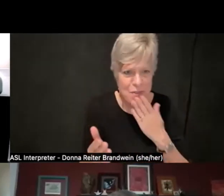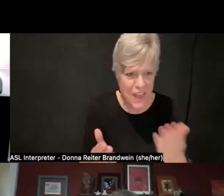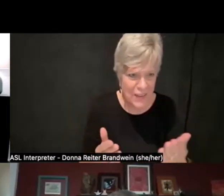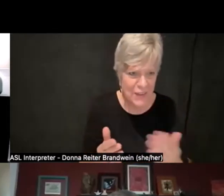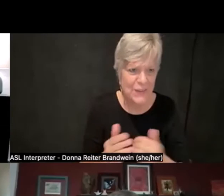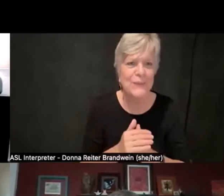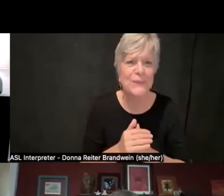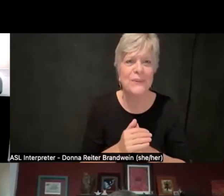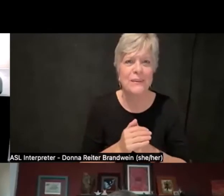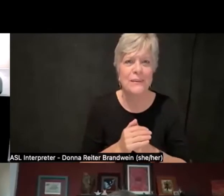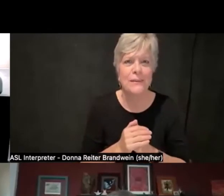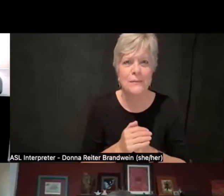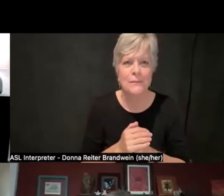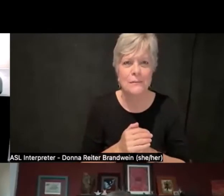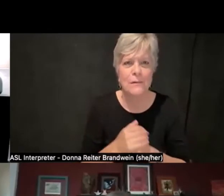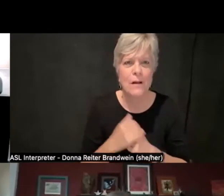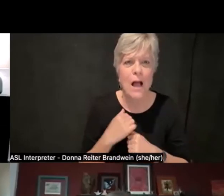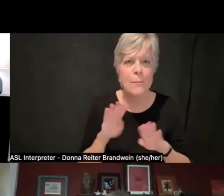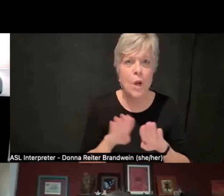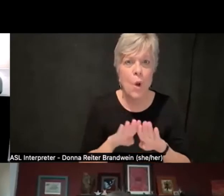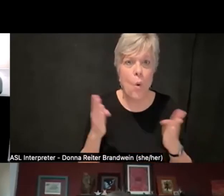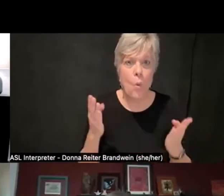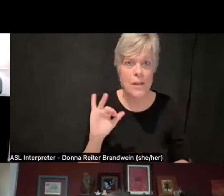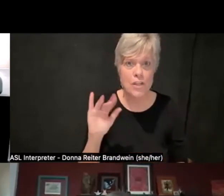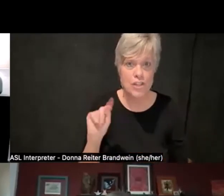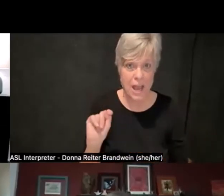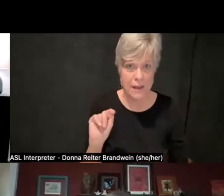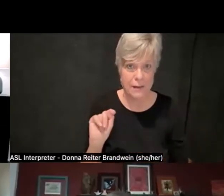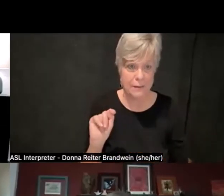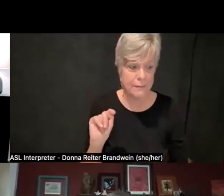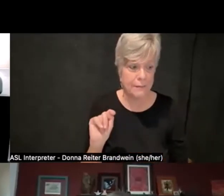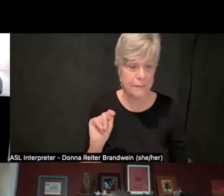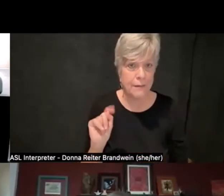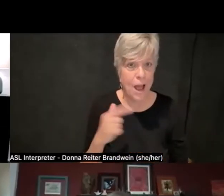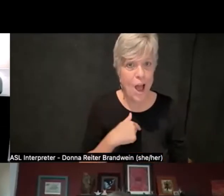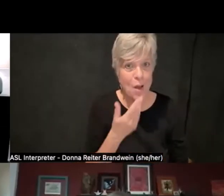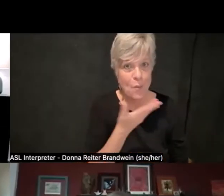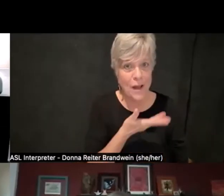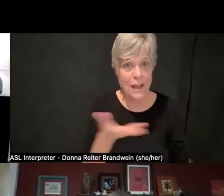So I'm gonna open the chat, and I wanna invite folks in the room